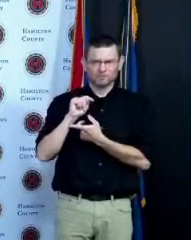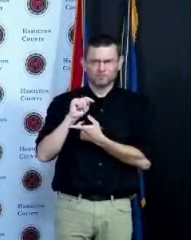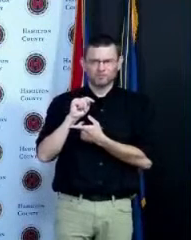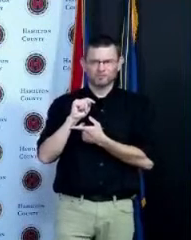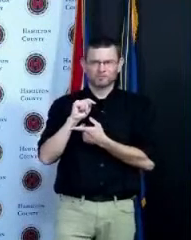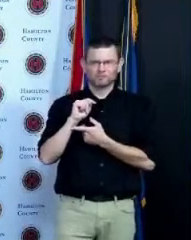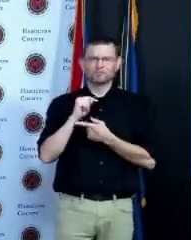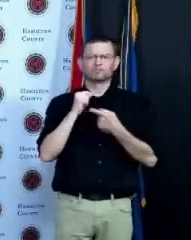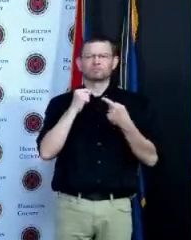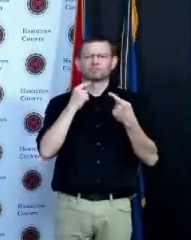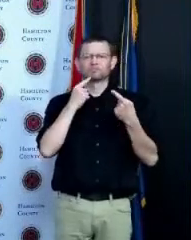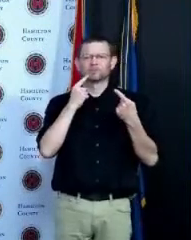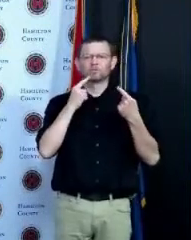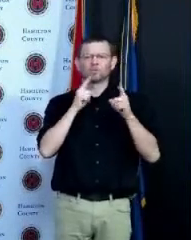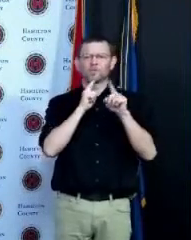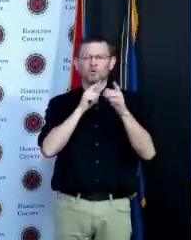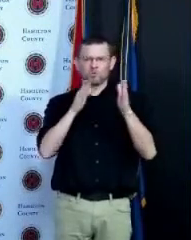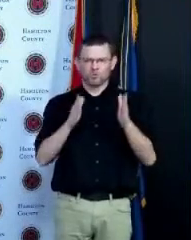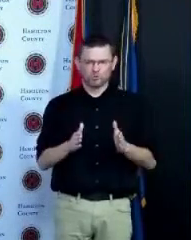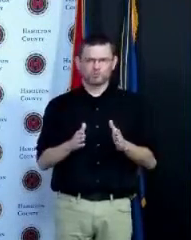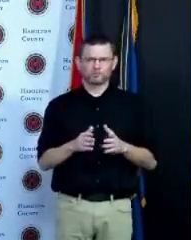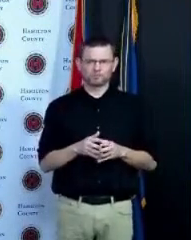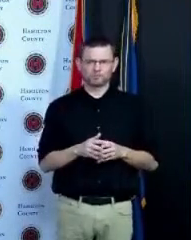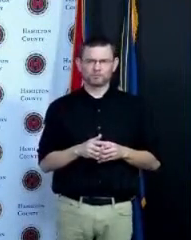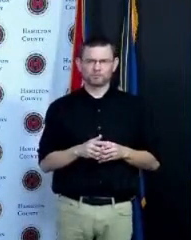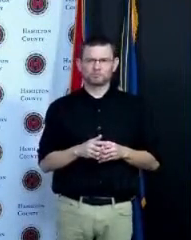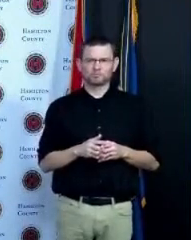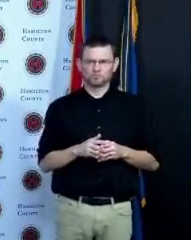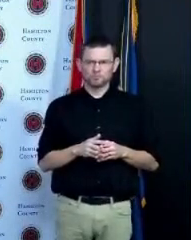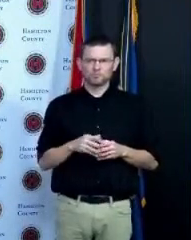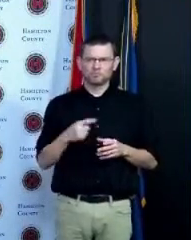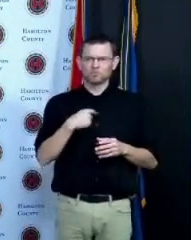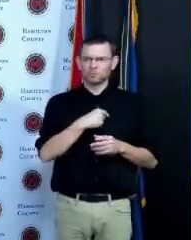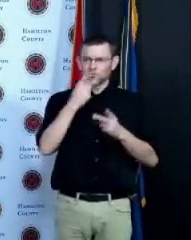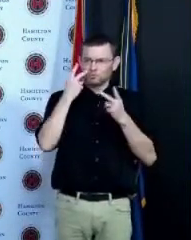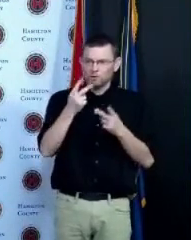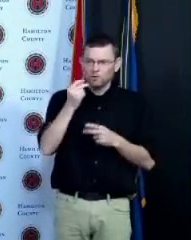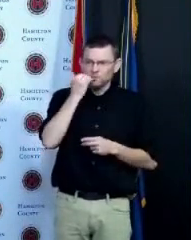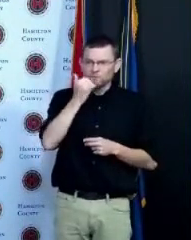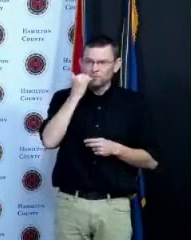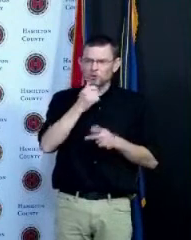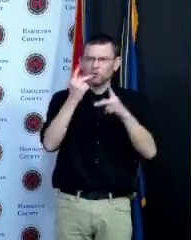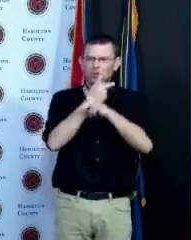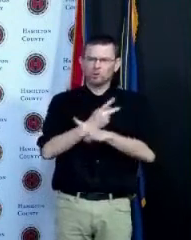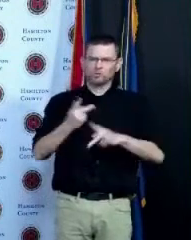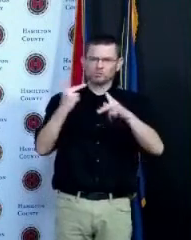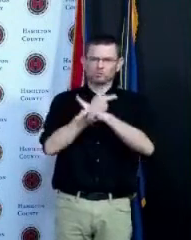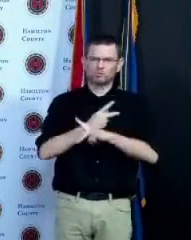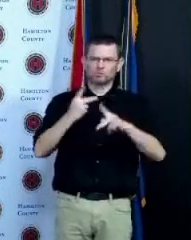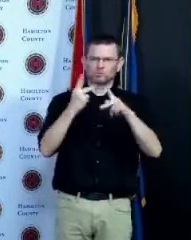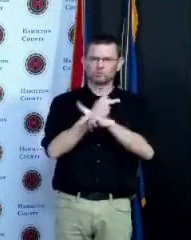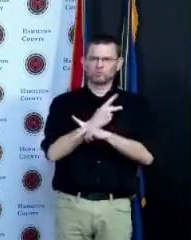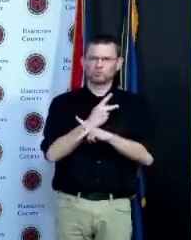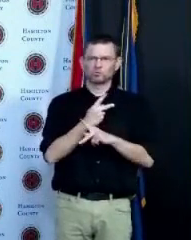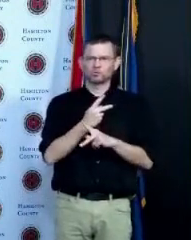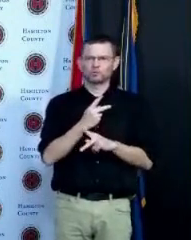but but my question to you bill is what is the moment for you where you went from being someone